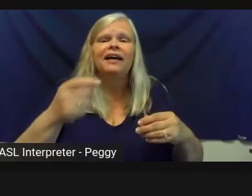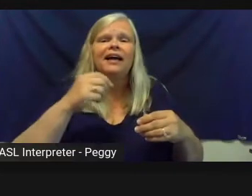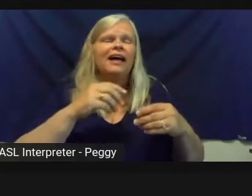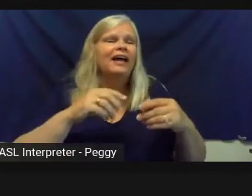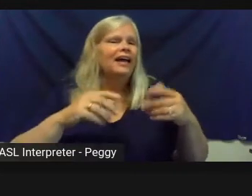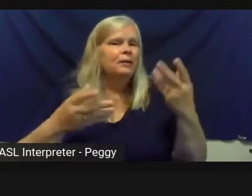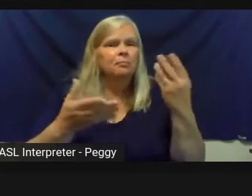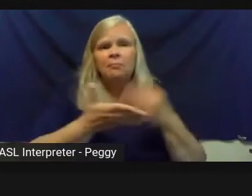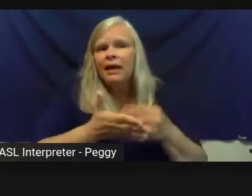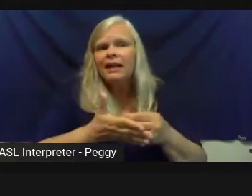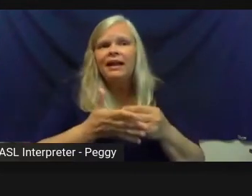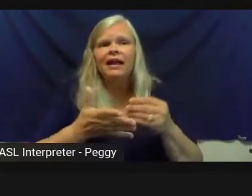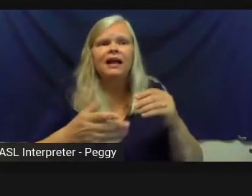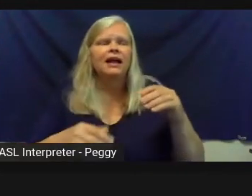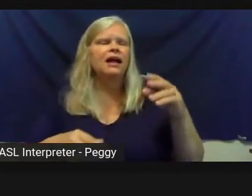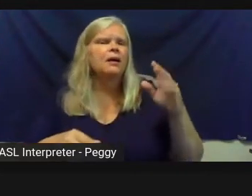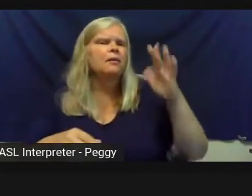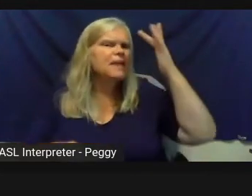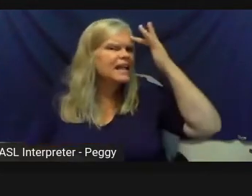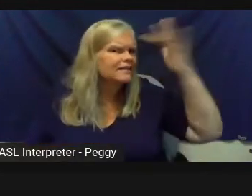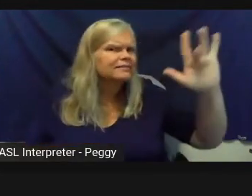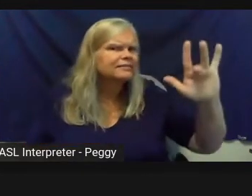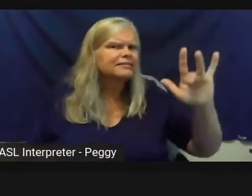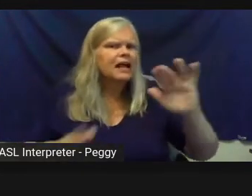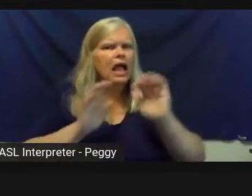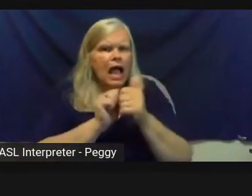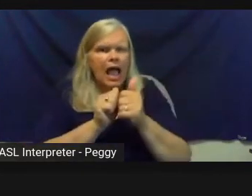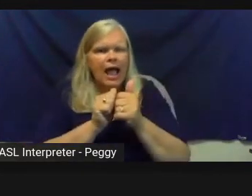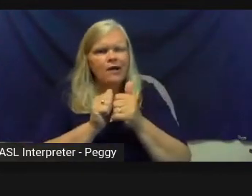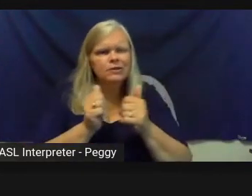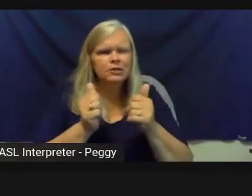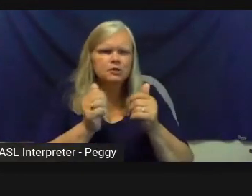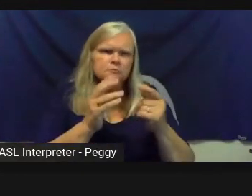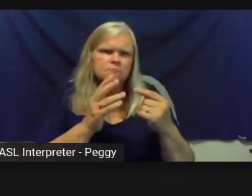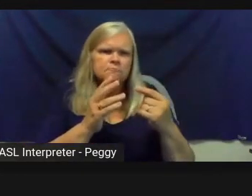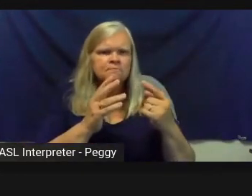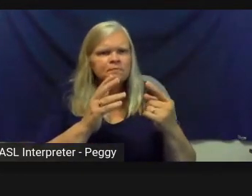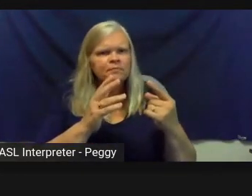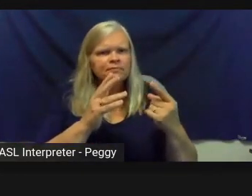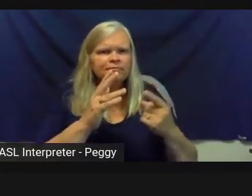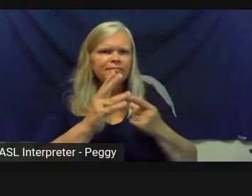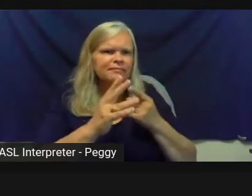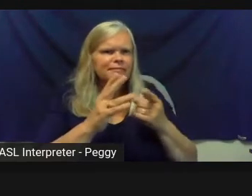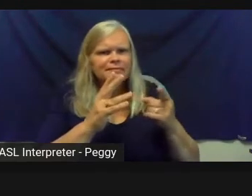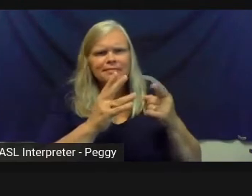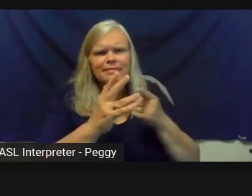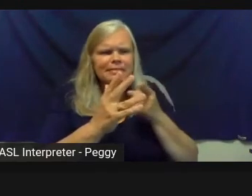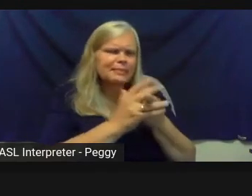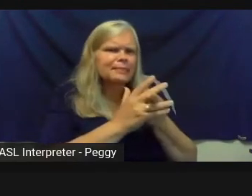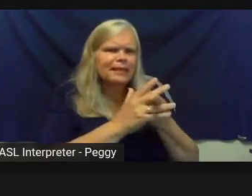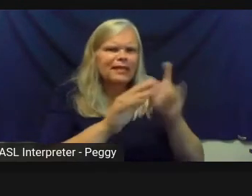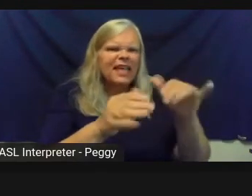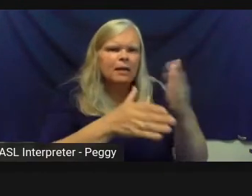It's just being clever in how to figure out how to wiggle in with a willing partner. One community we are working with, the police